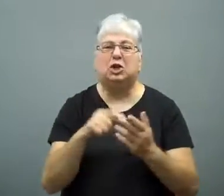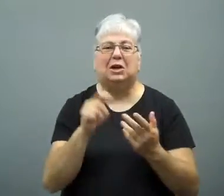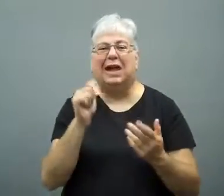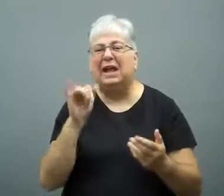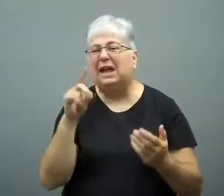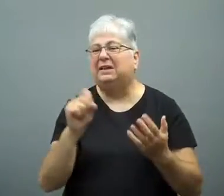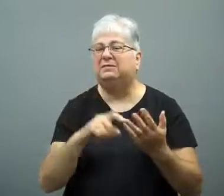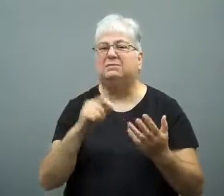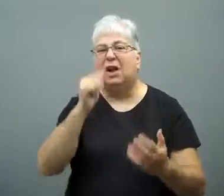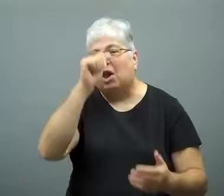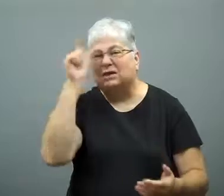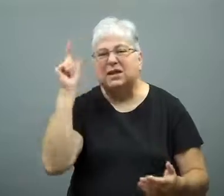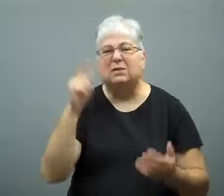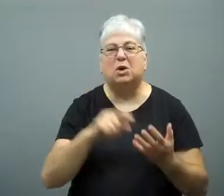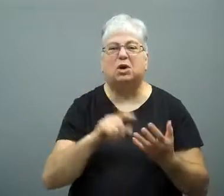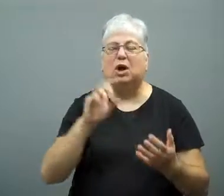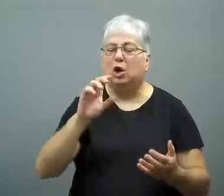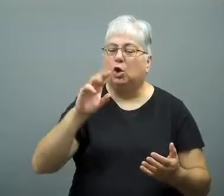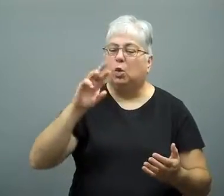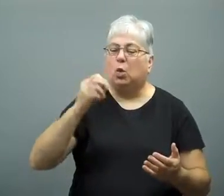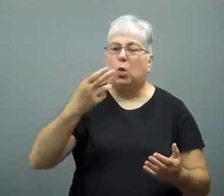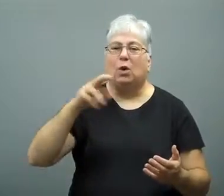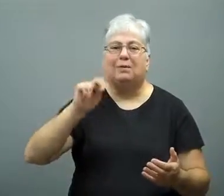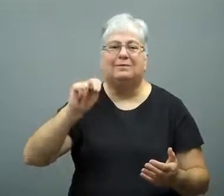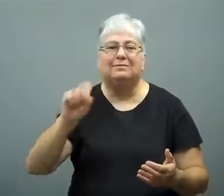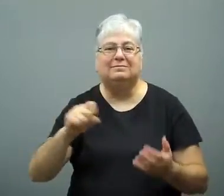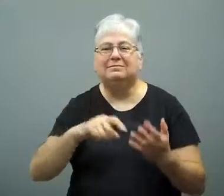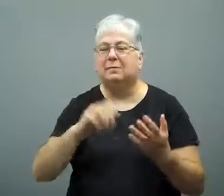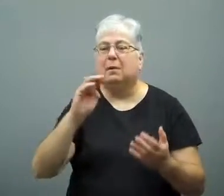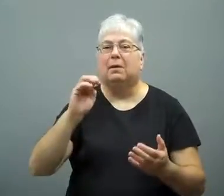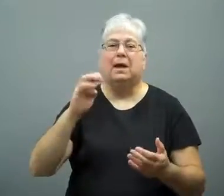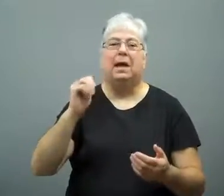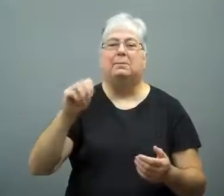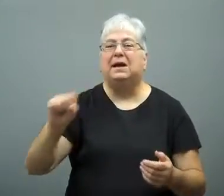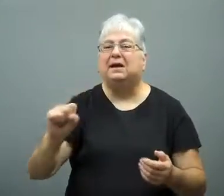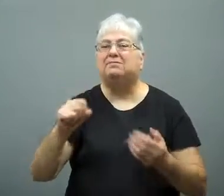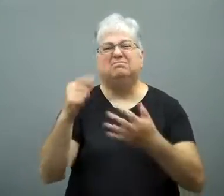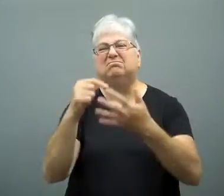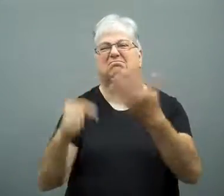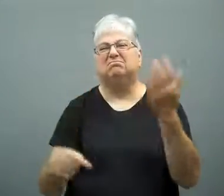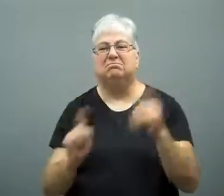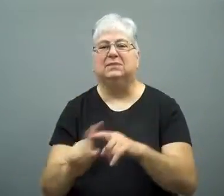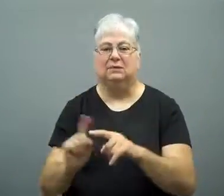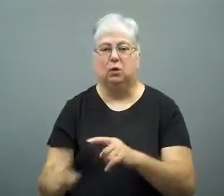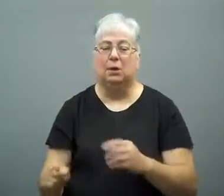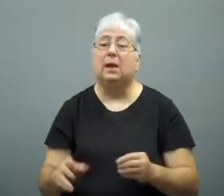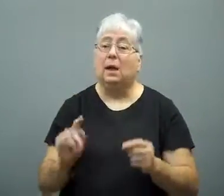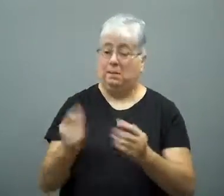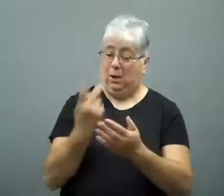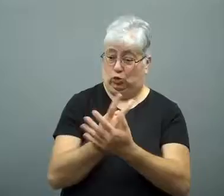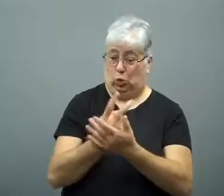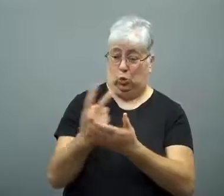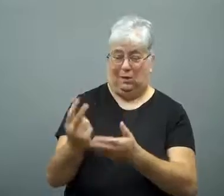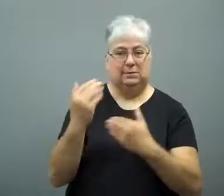AIDS, Alzheimer's, Crohn's, Multiple Sclerosis and others.